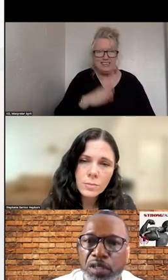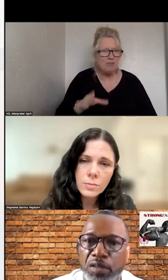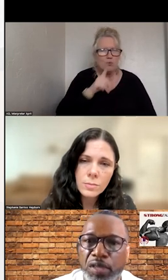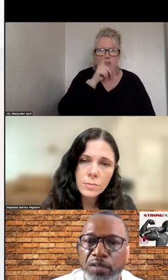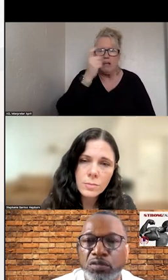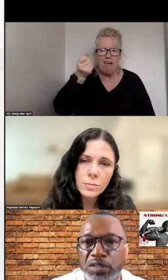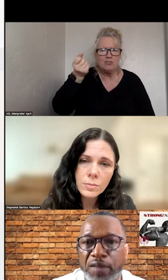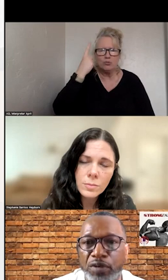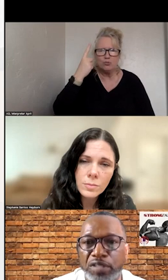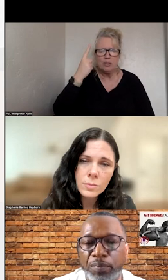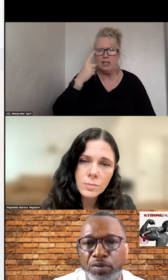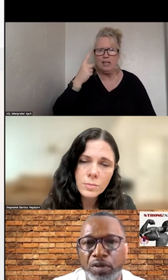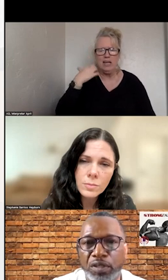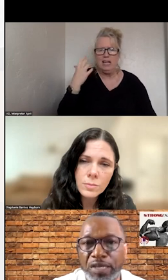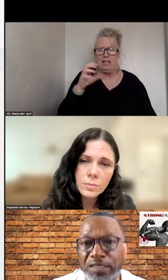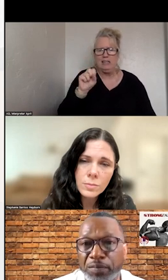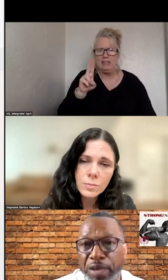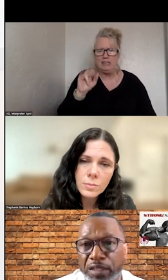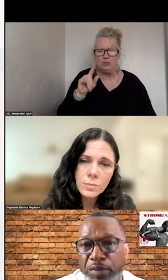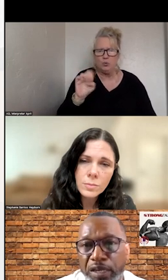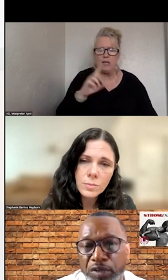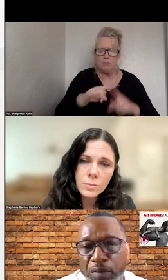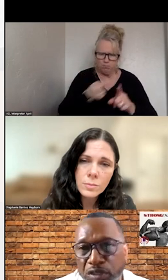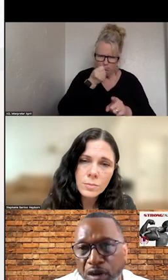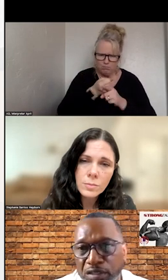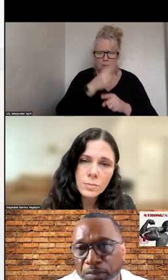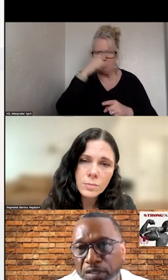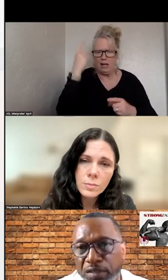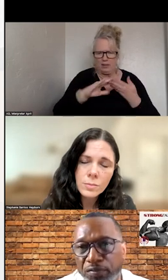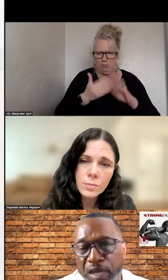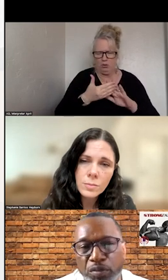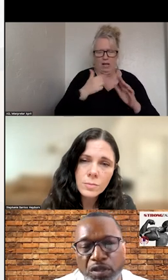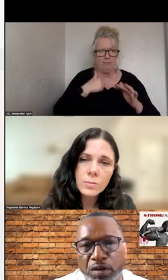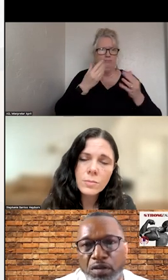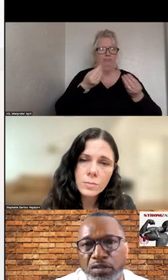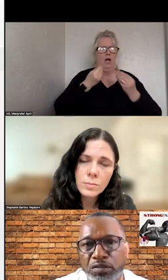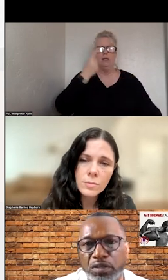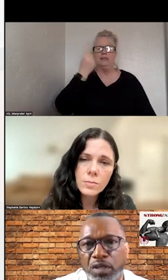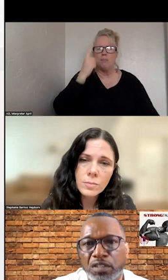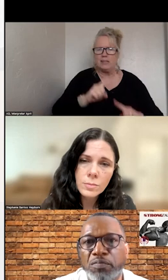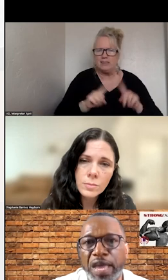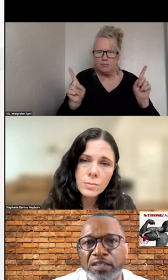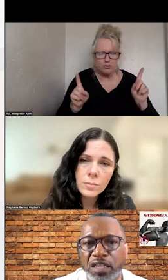THAT SUICIDE DOES EFFECT THE BLACK COMMUNITY. I WAS TOLD TO MASK